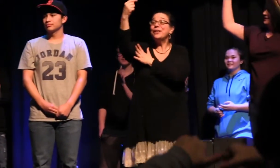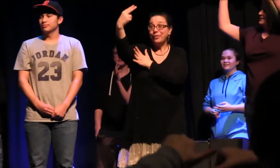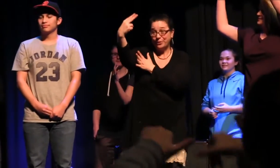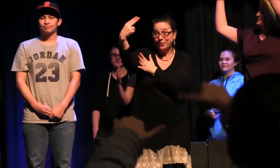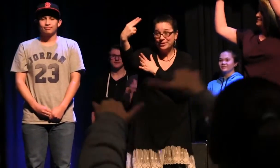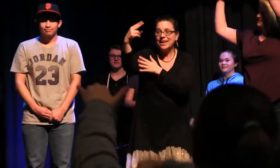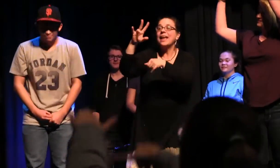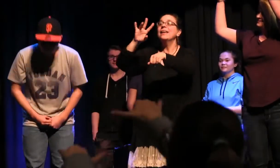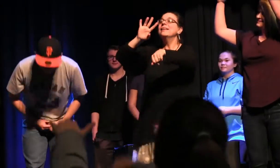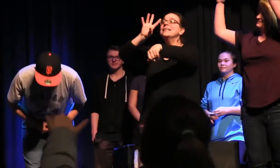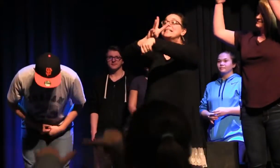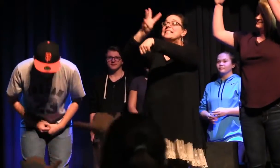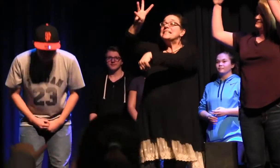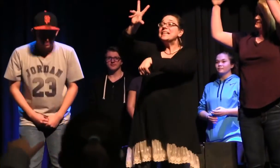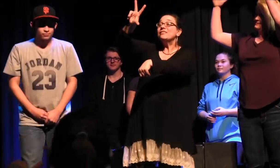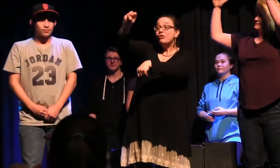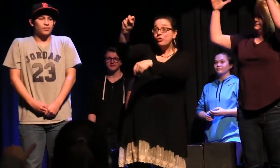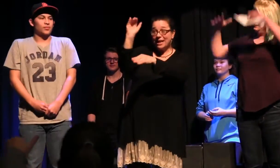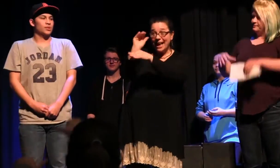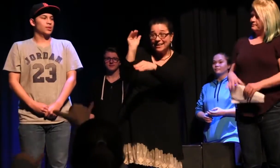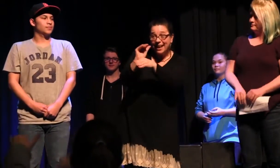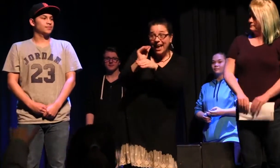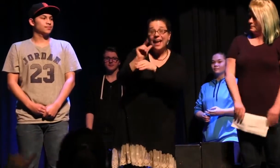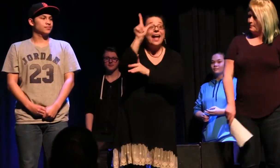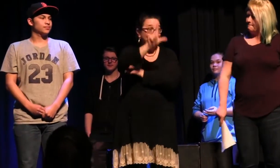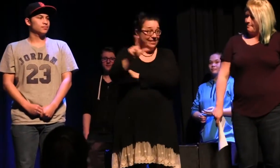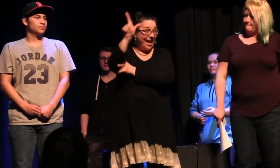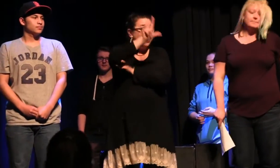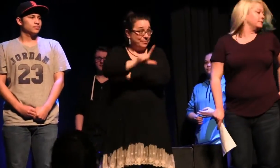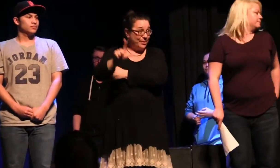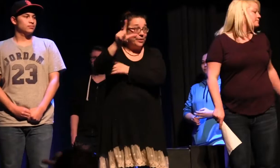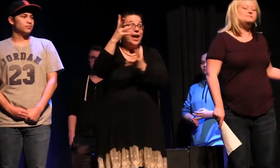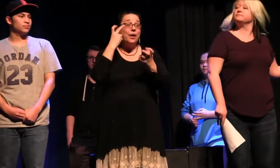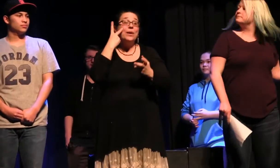Next week, Thursday at 6:30 PM in Library.